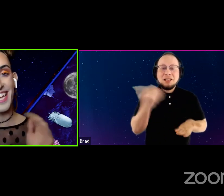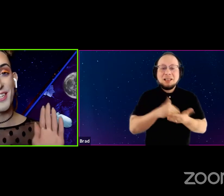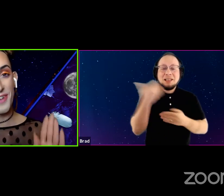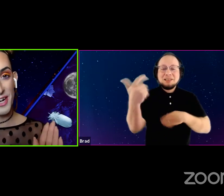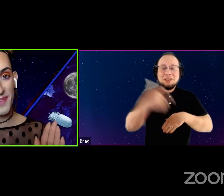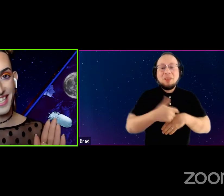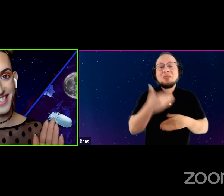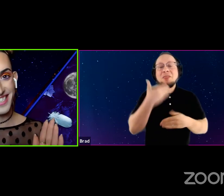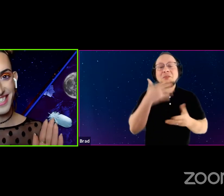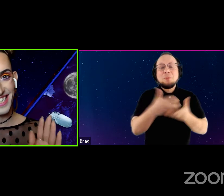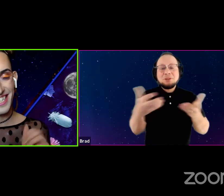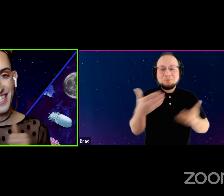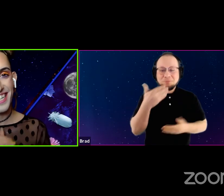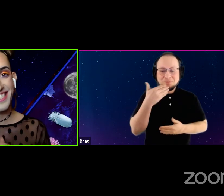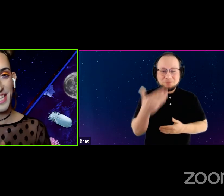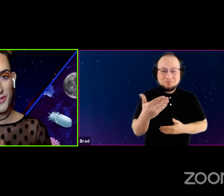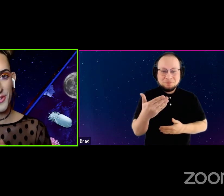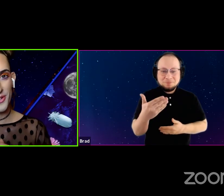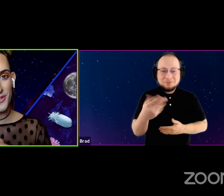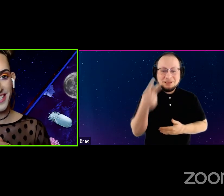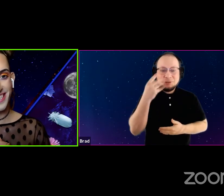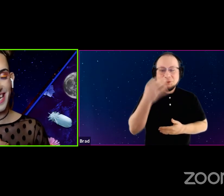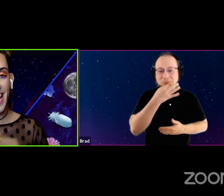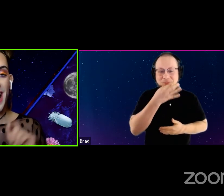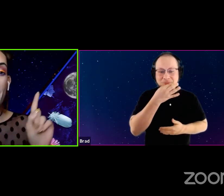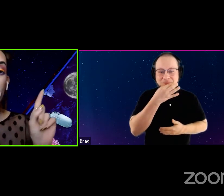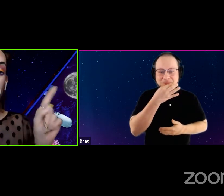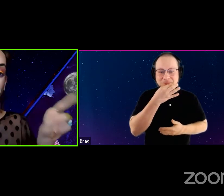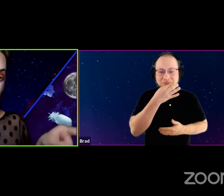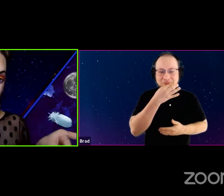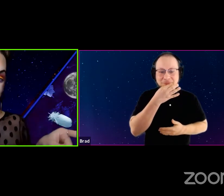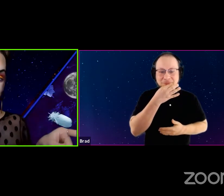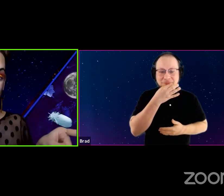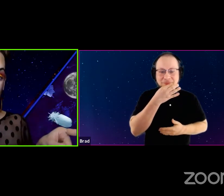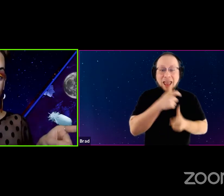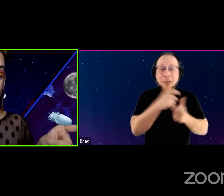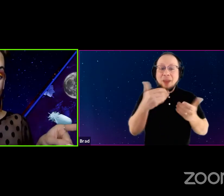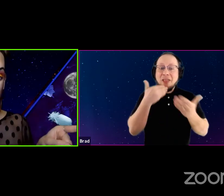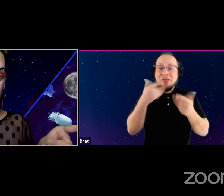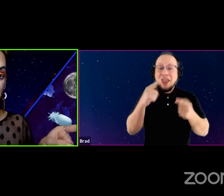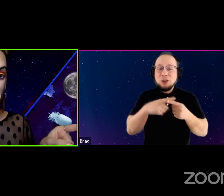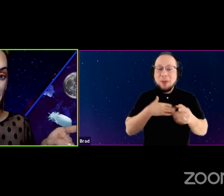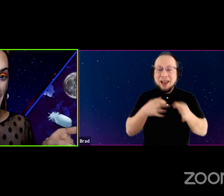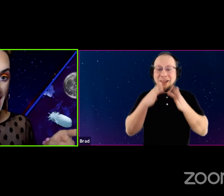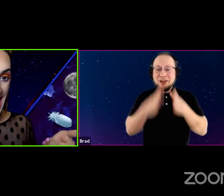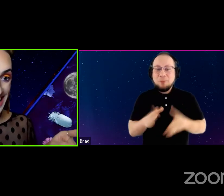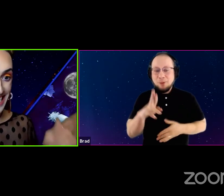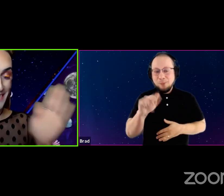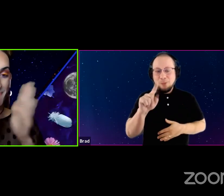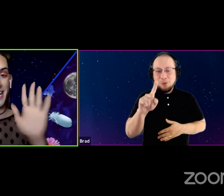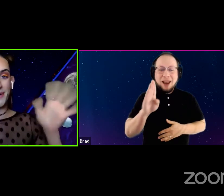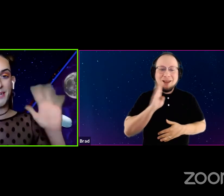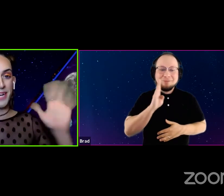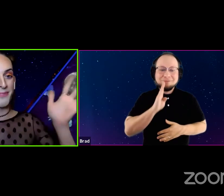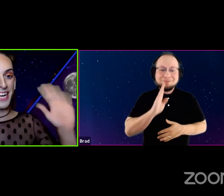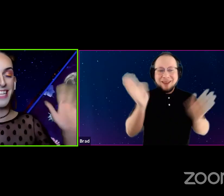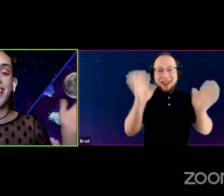Thank you very much. See you soon. Big, thanks to my interpreter, Brad, brad, brad, brad.